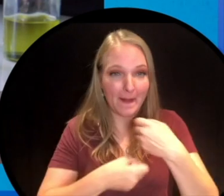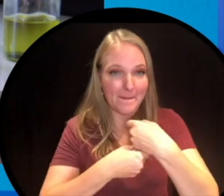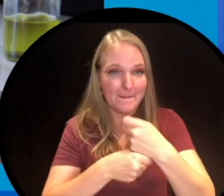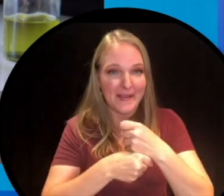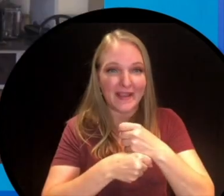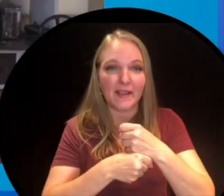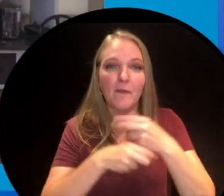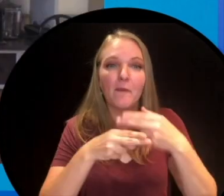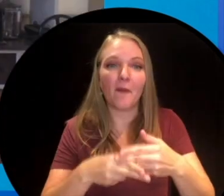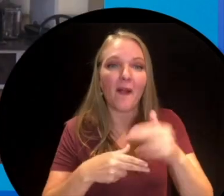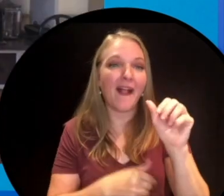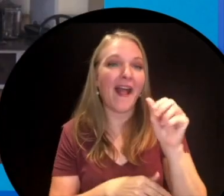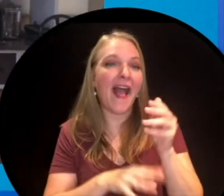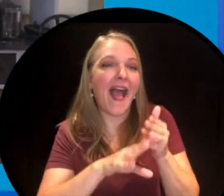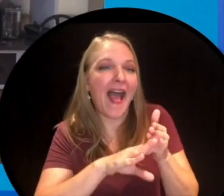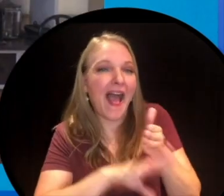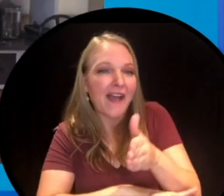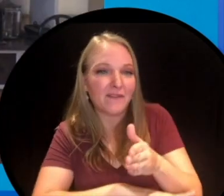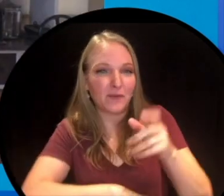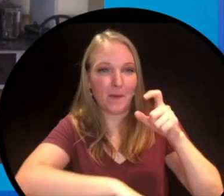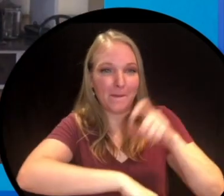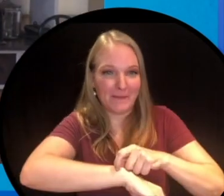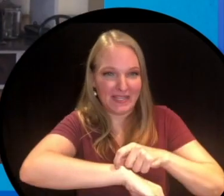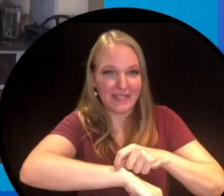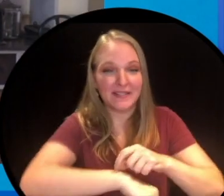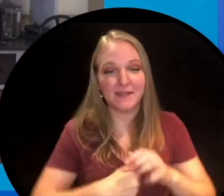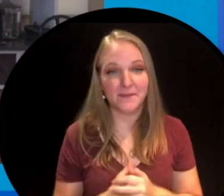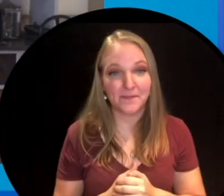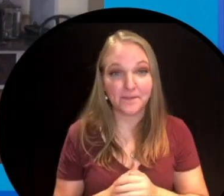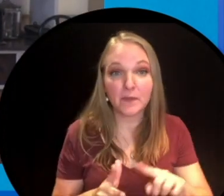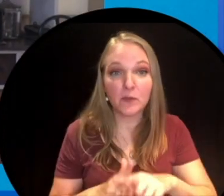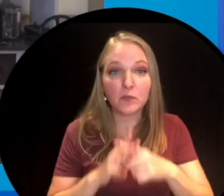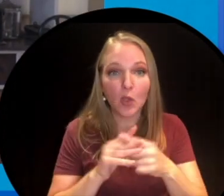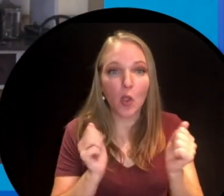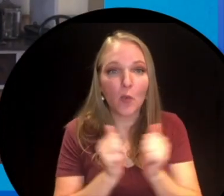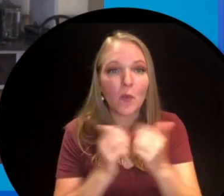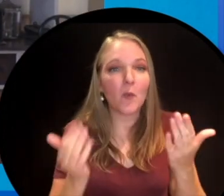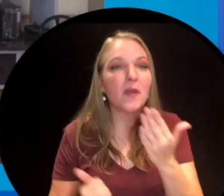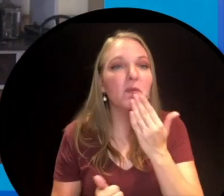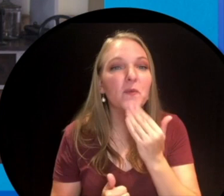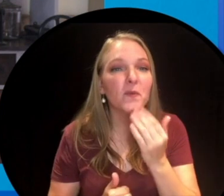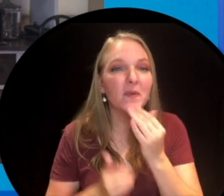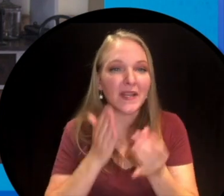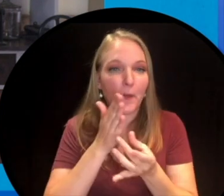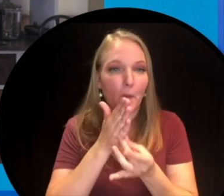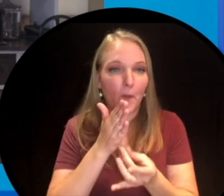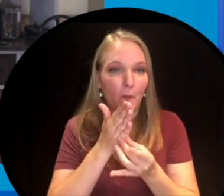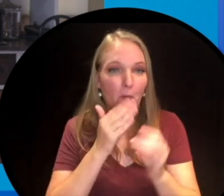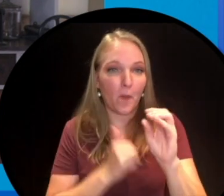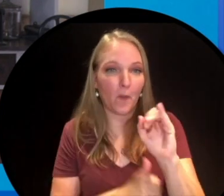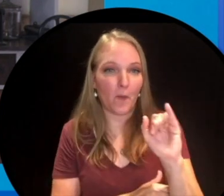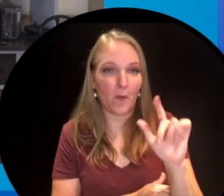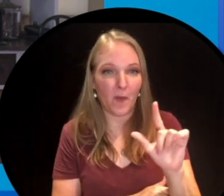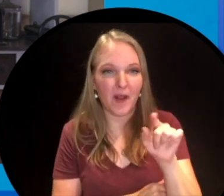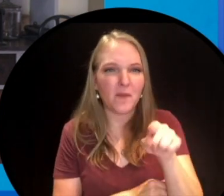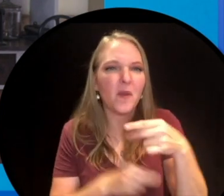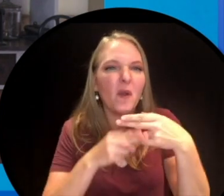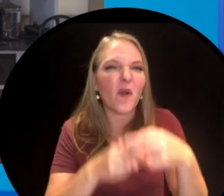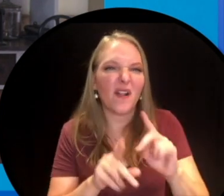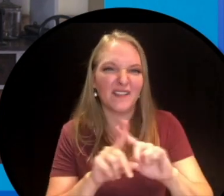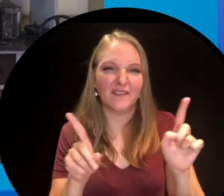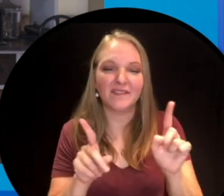to make an after bite. We're going to start off with some sweet oil. Now sweet oil, you don't call